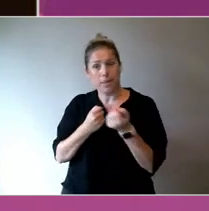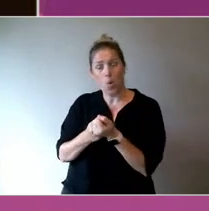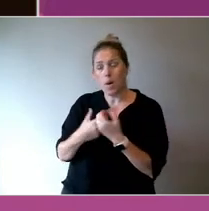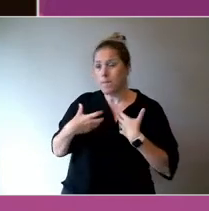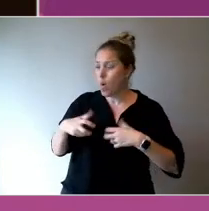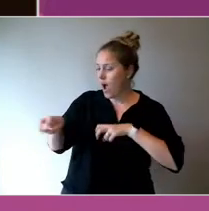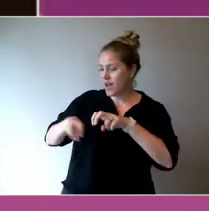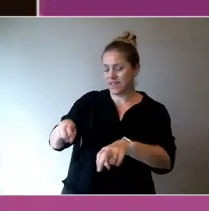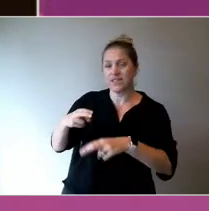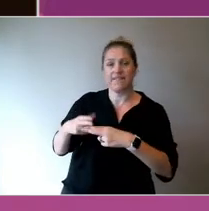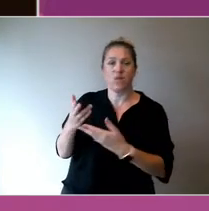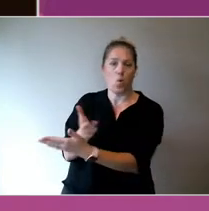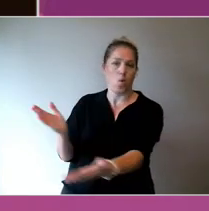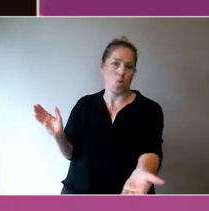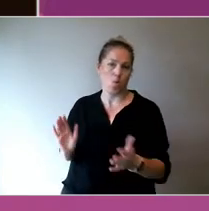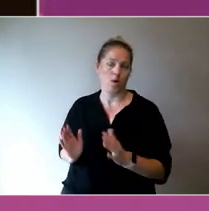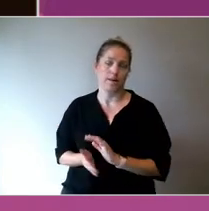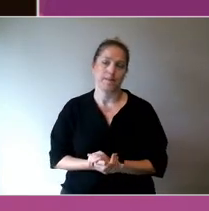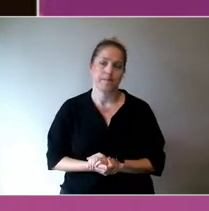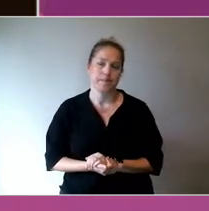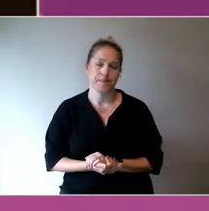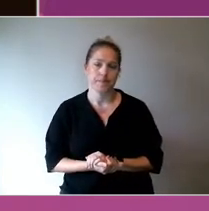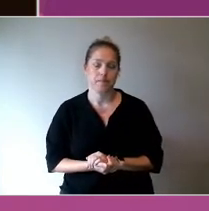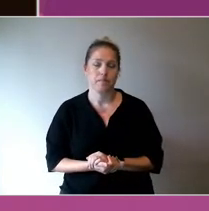I just had a comment to make.